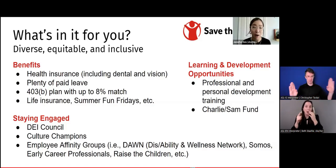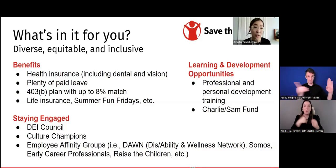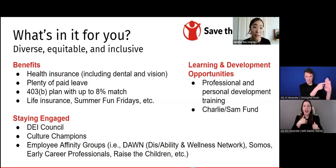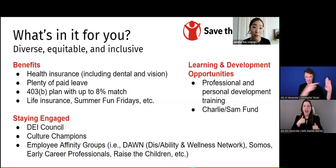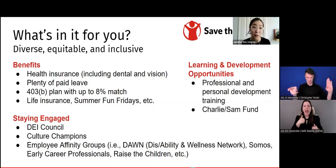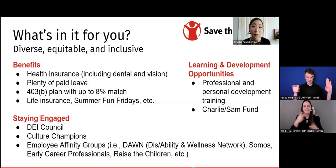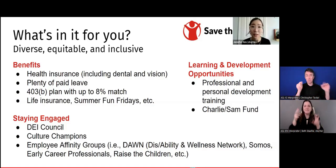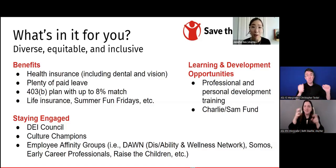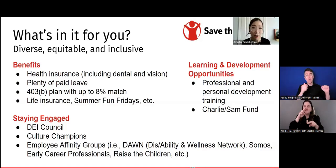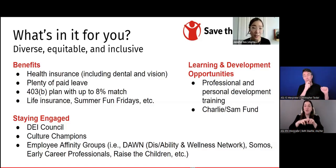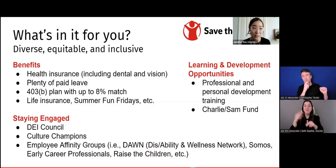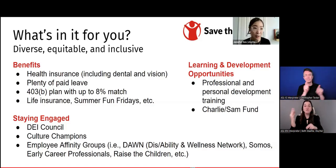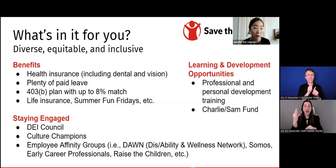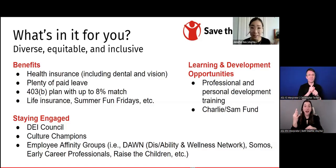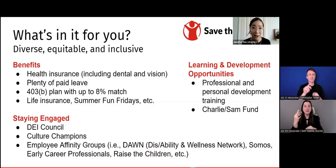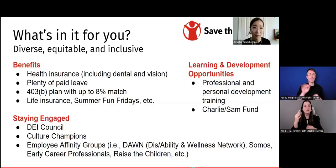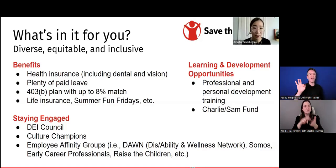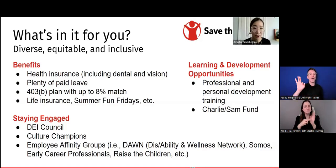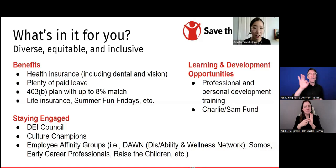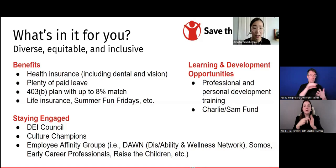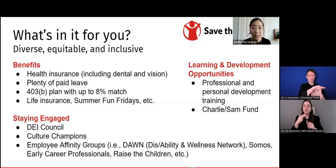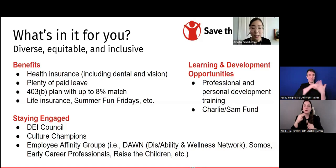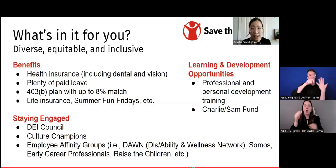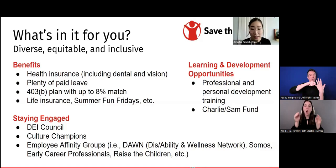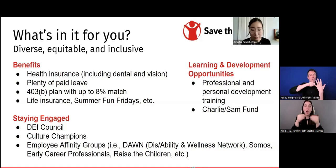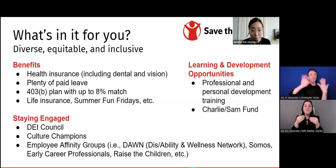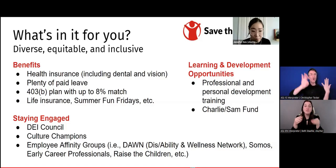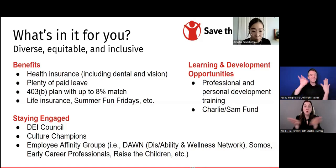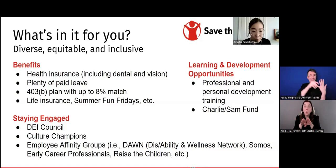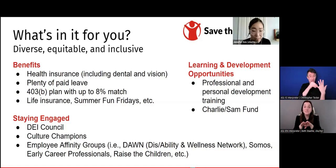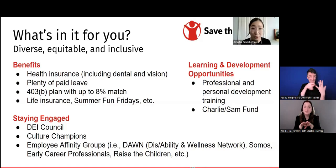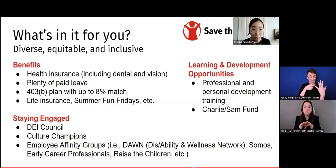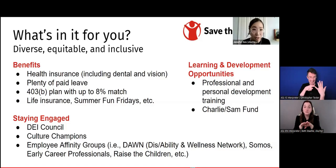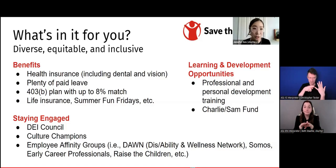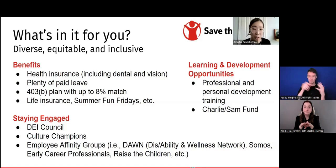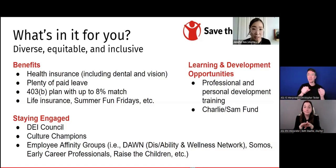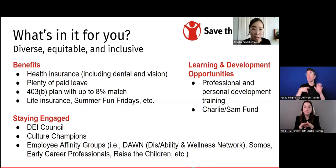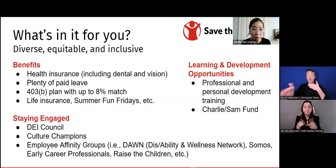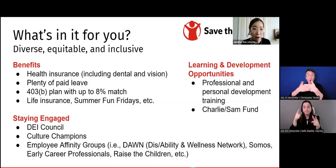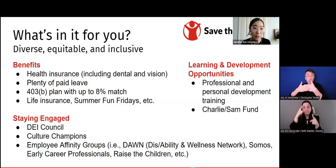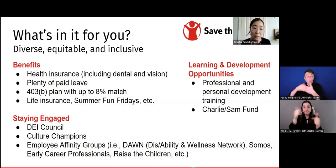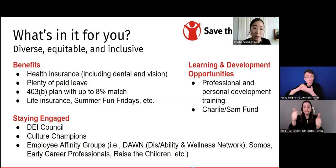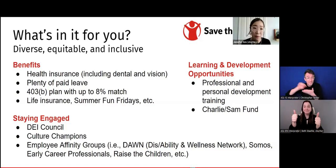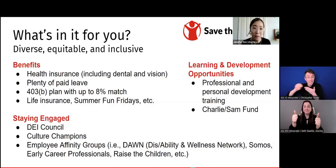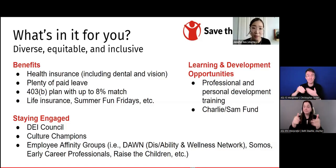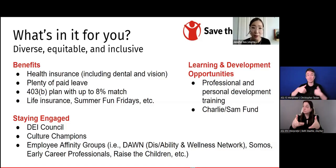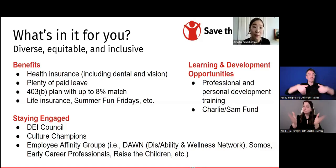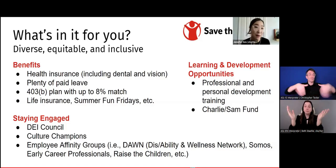Our offices are closed and all staff are encouraged to take the time off to spend with their families,